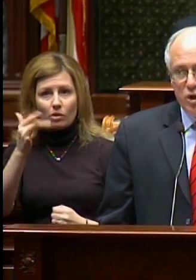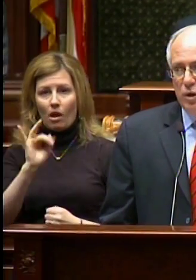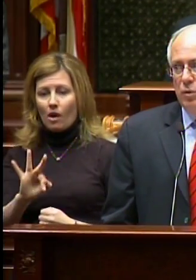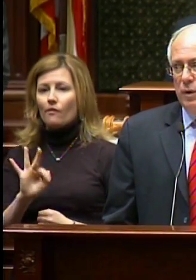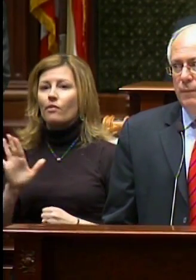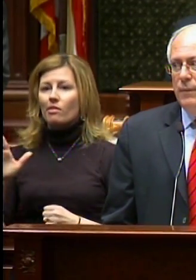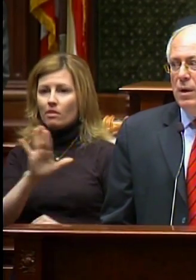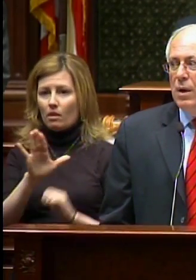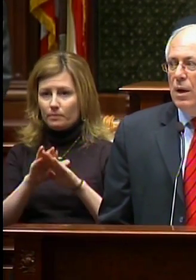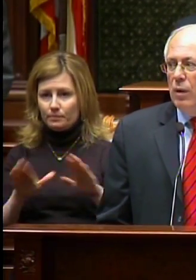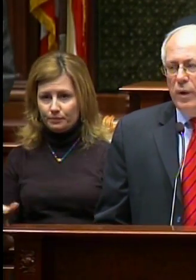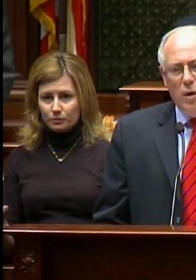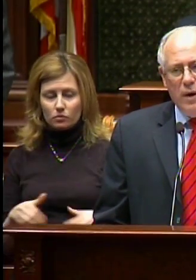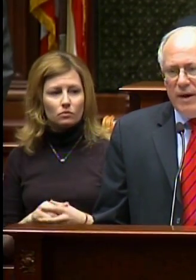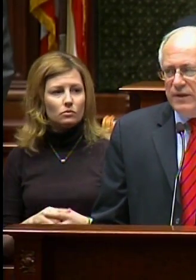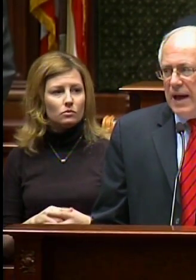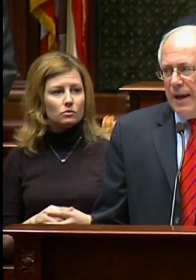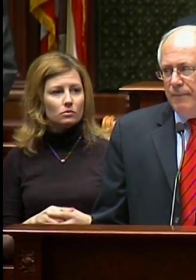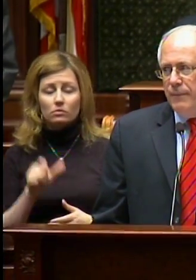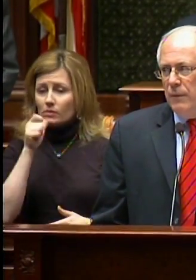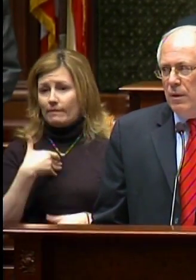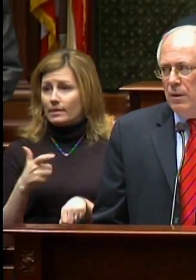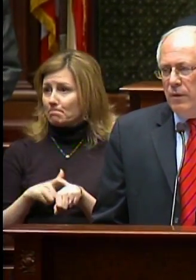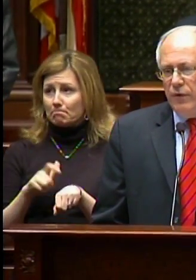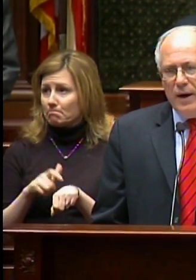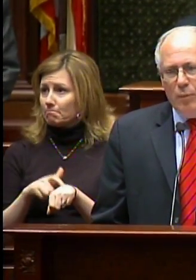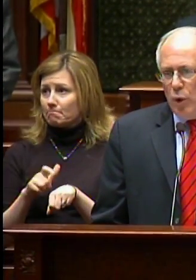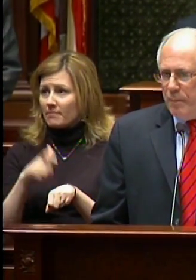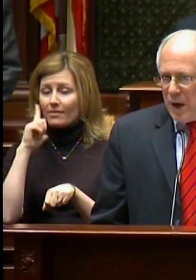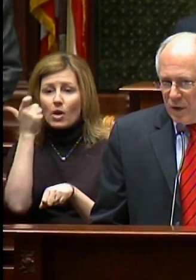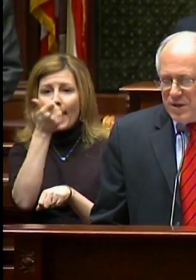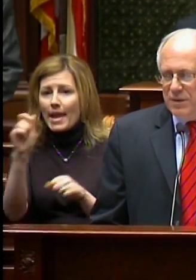children. We don’t have time for anymore partisan